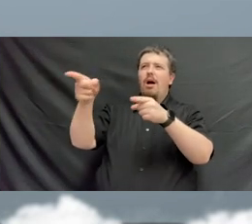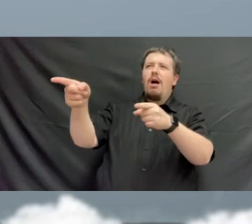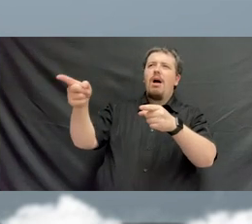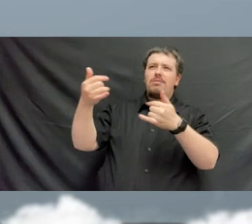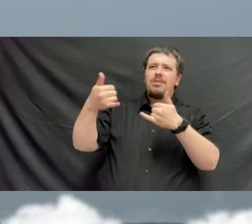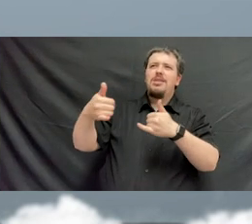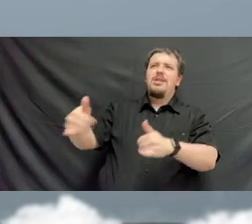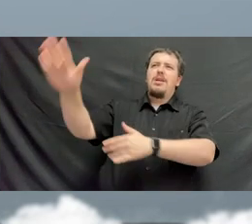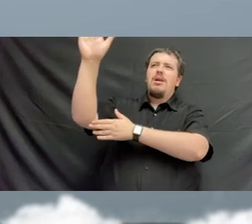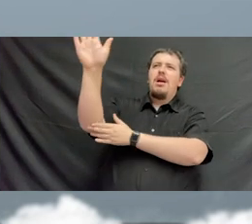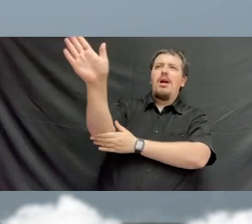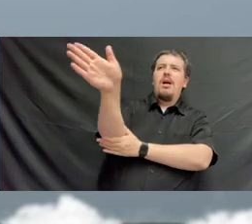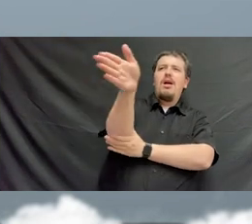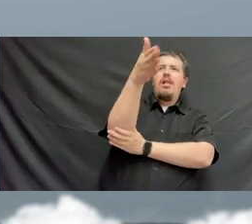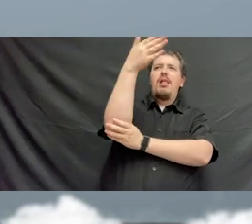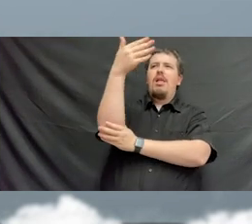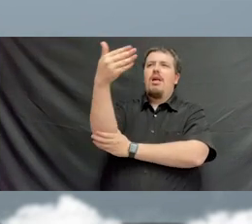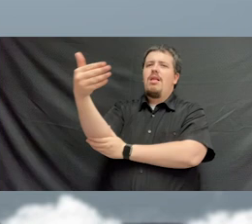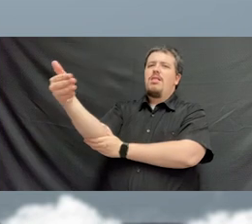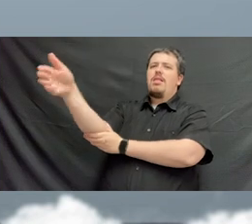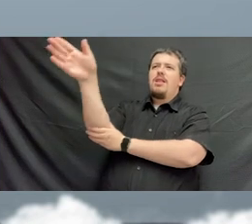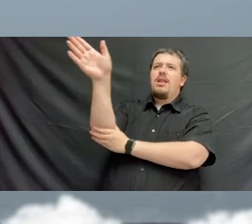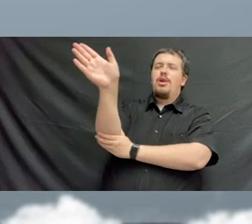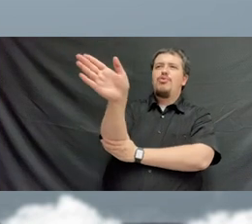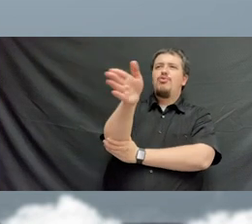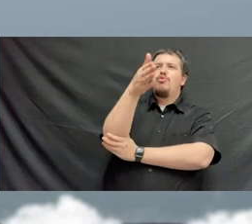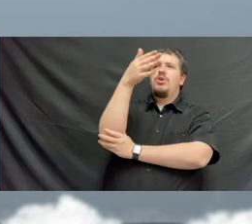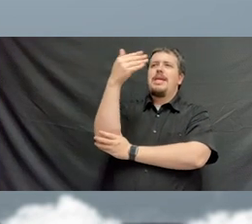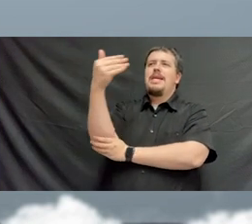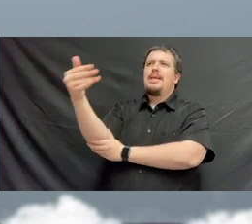Were so gallantly streaming